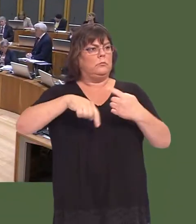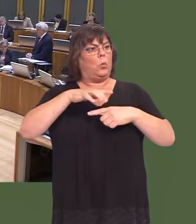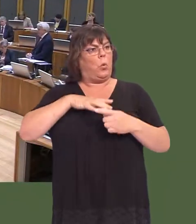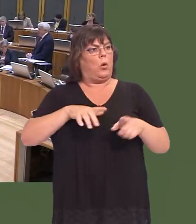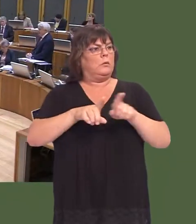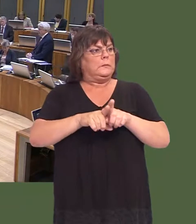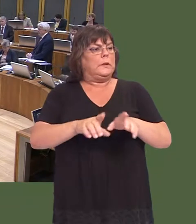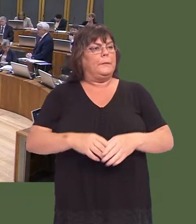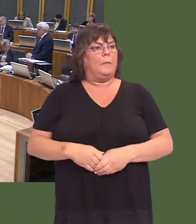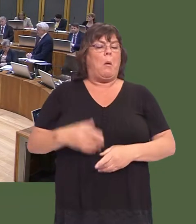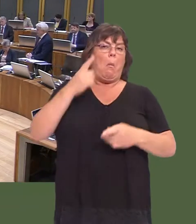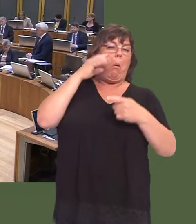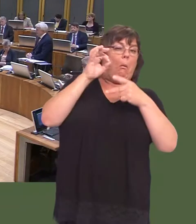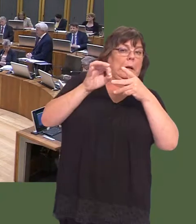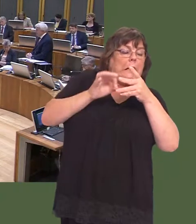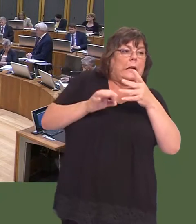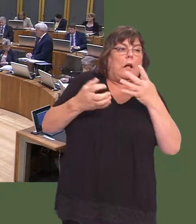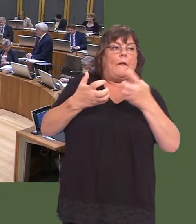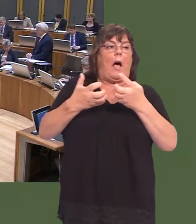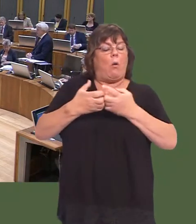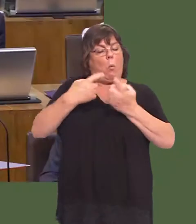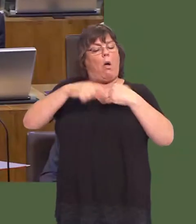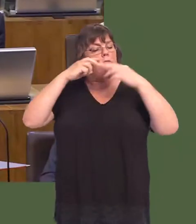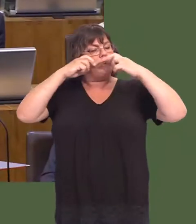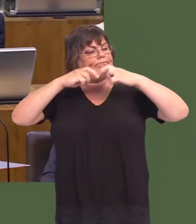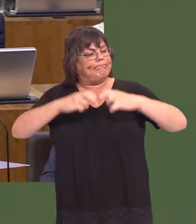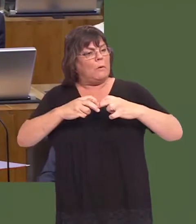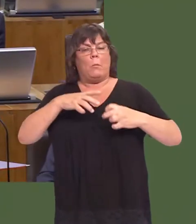Weíre looking at the detail of how that can be done, but we want to make sure that the